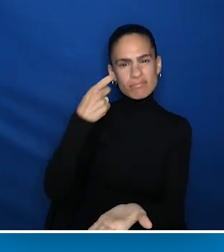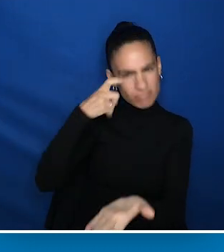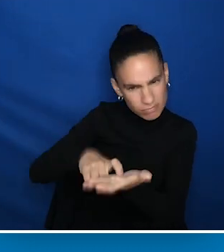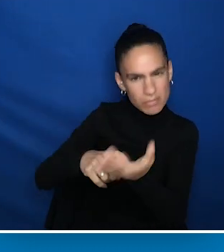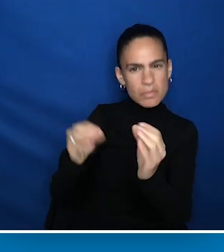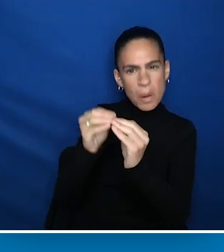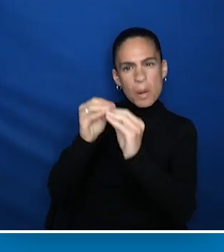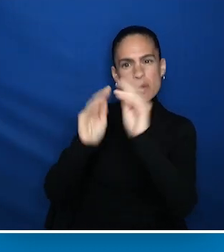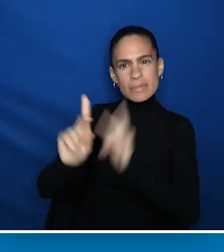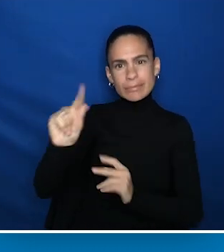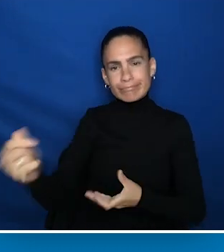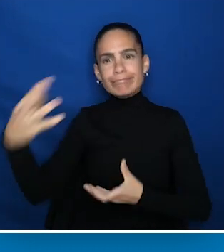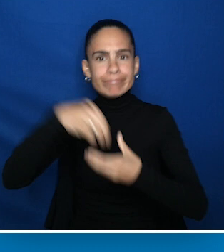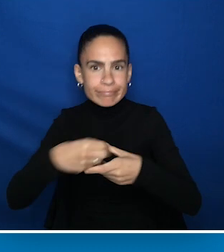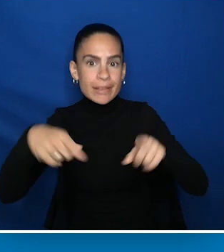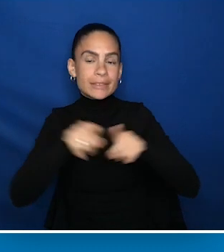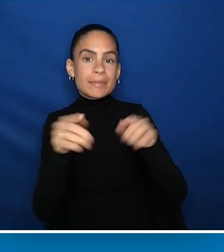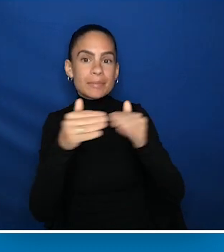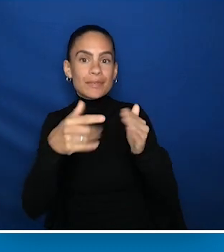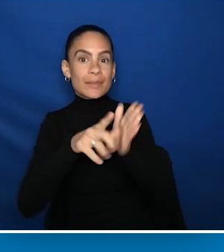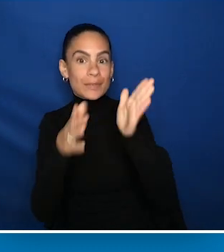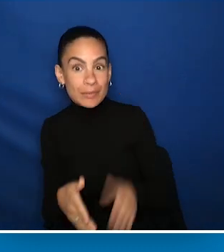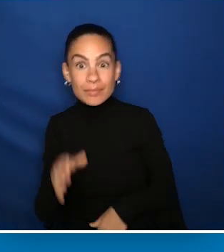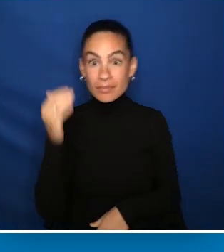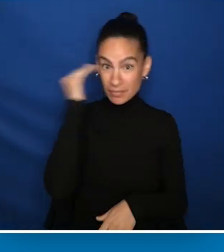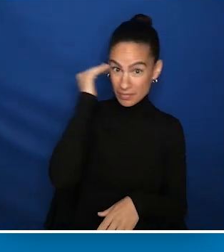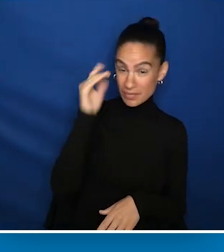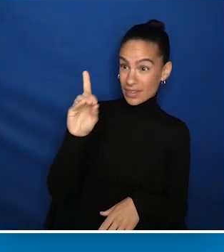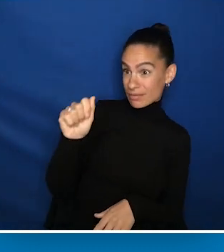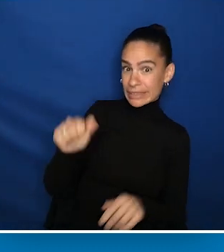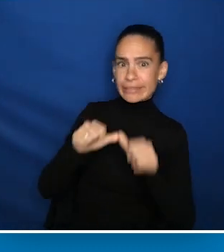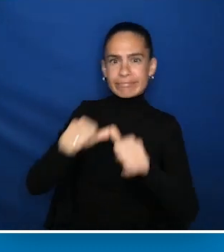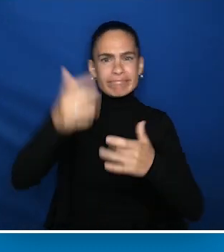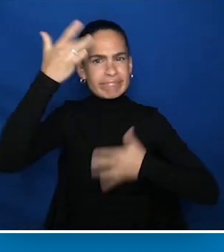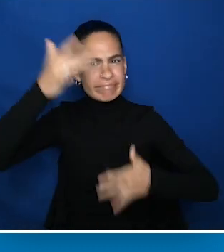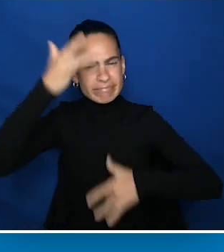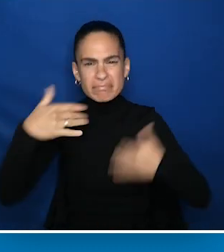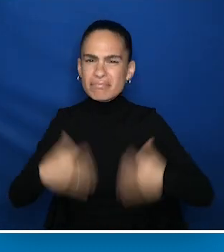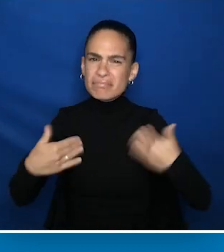The disability and chronic illness community is so diverse, rich and beautiful, and should be inclusive of those of us